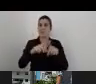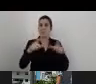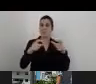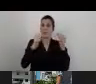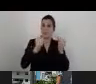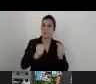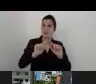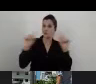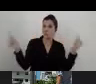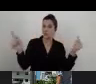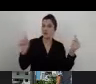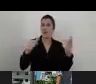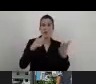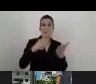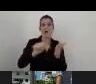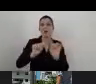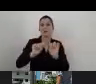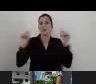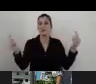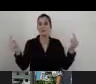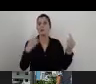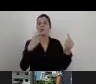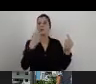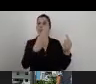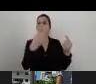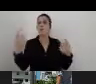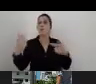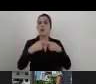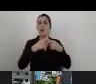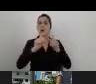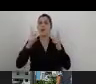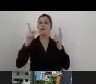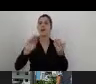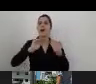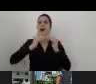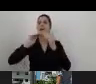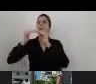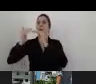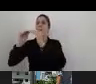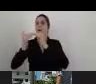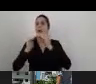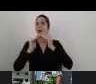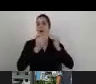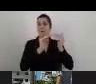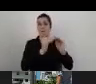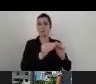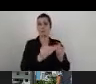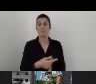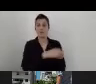So the customization here, it's very, very important and fortunately for us, the A-Check enables us